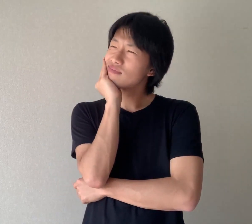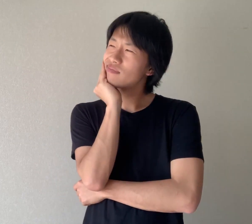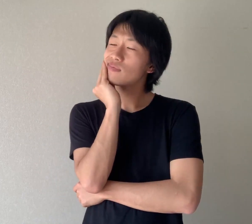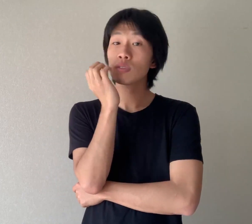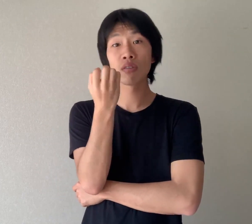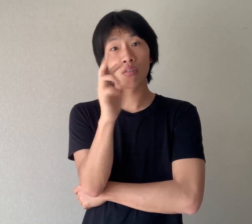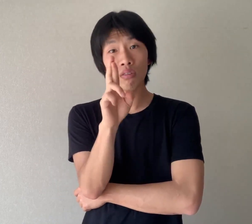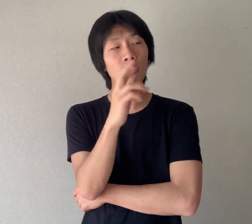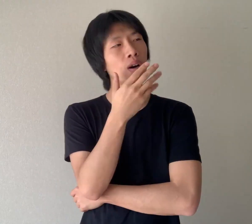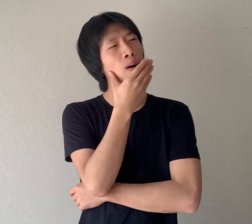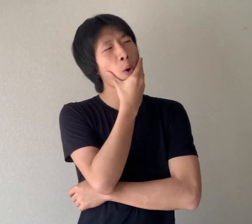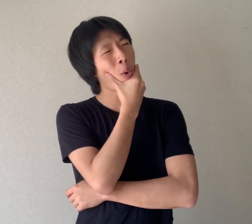or